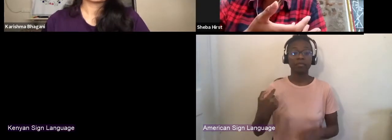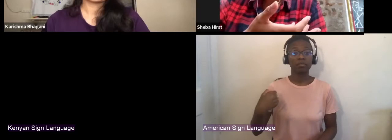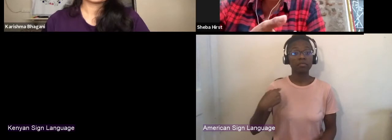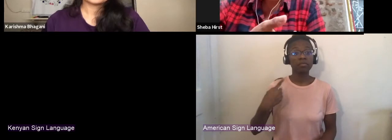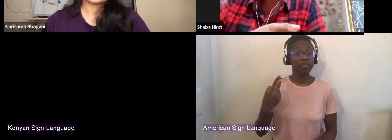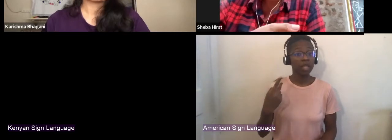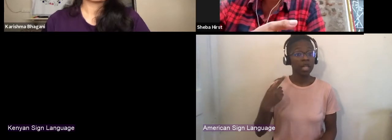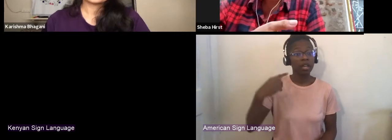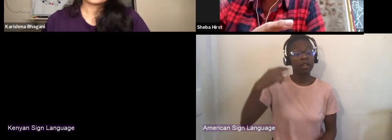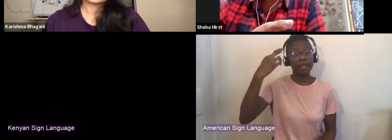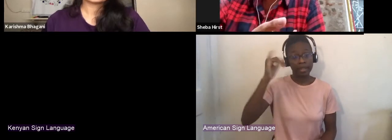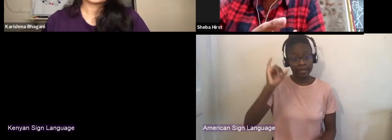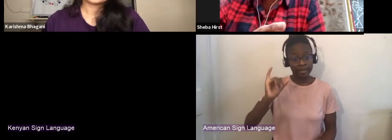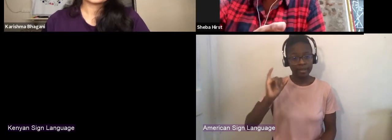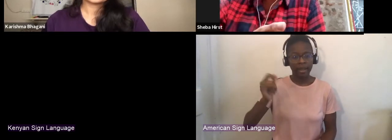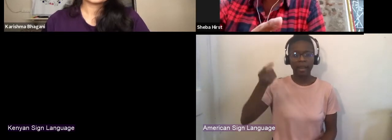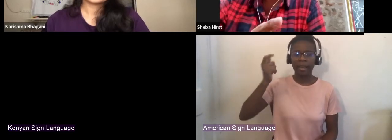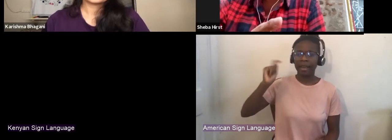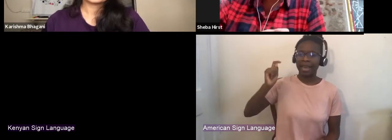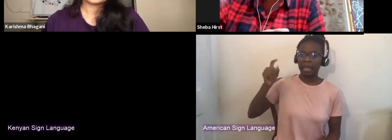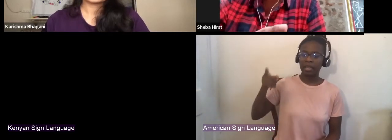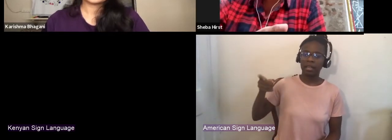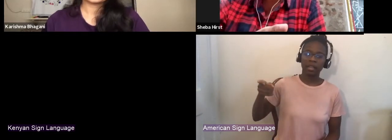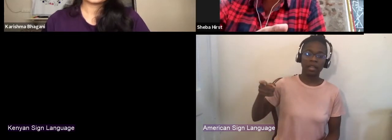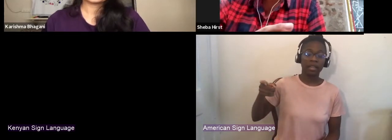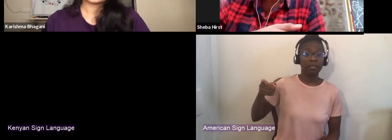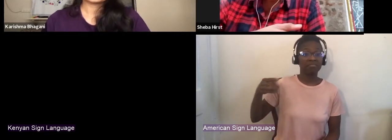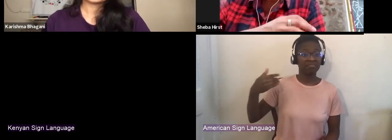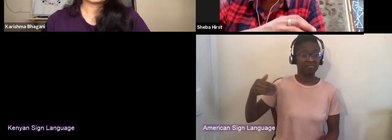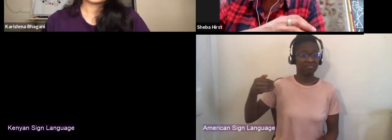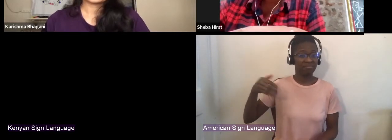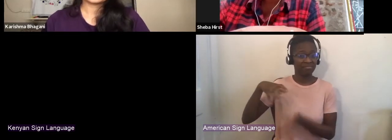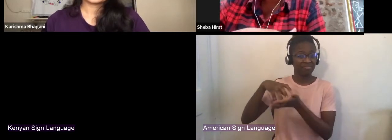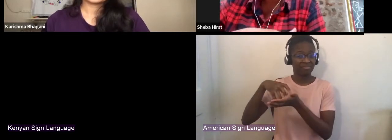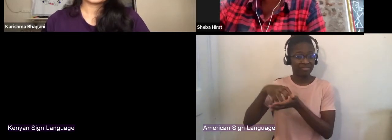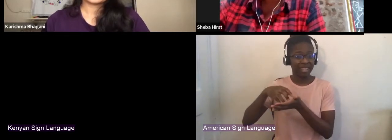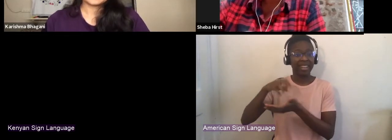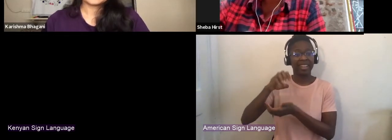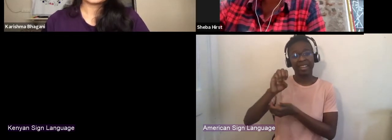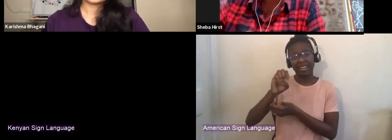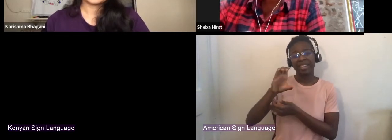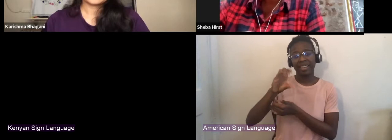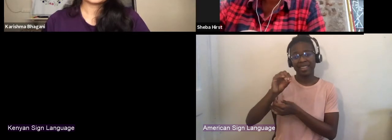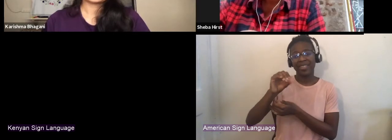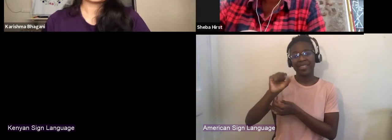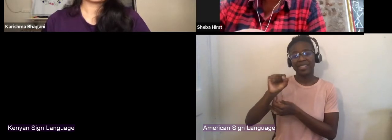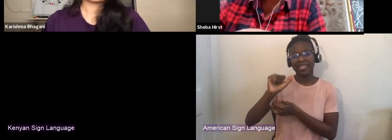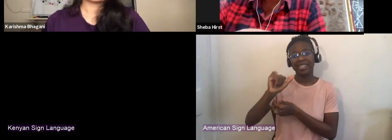which is such a fragile ecosystem anyway, came to a complete halt and people's livelihoods were